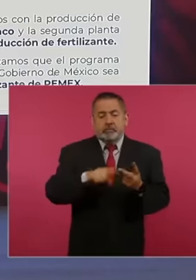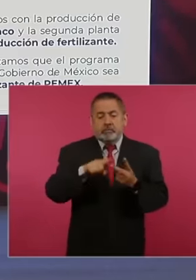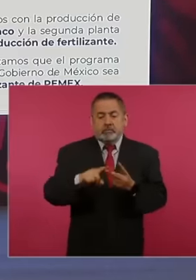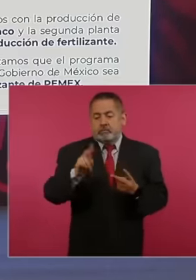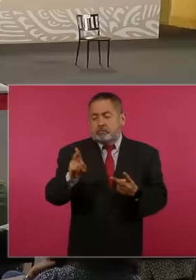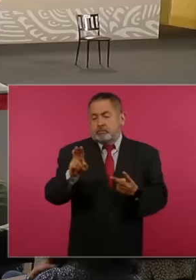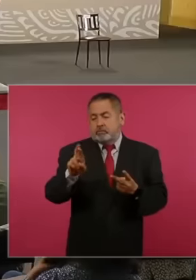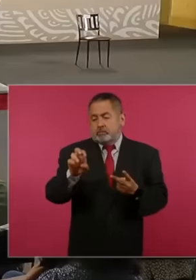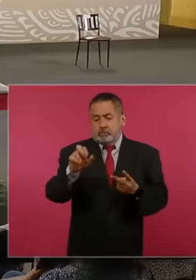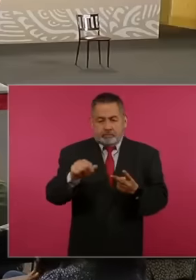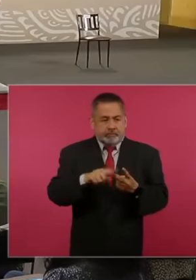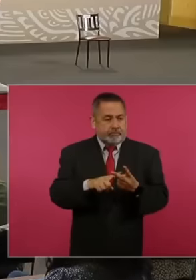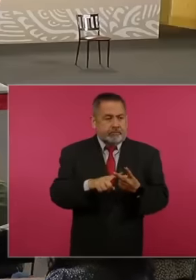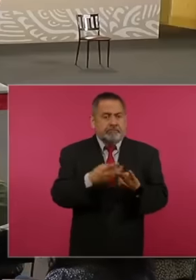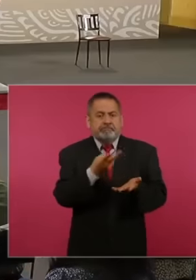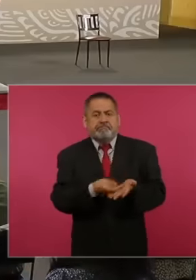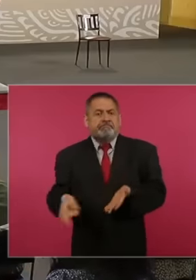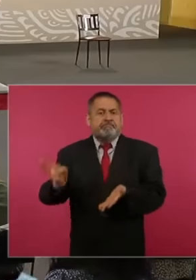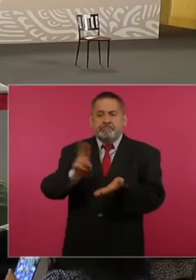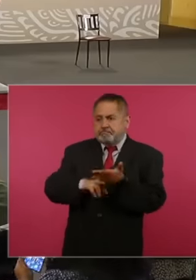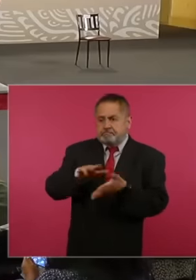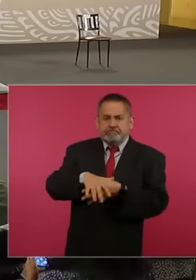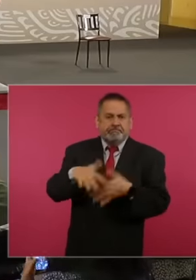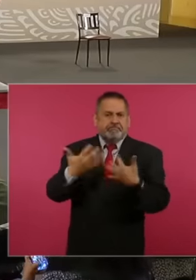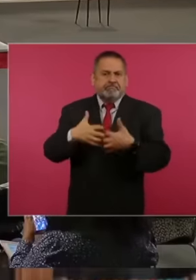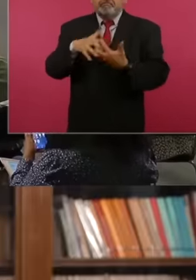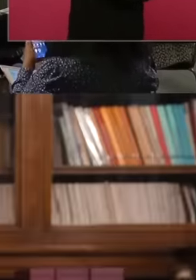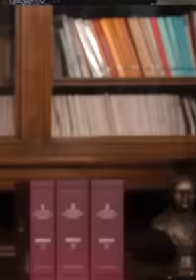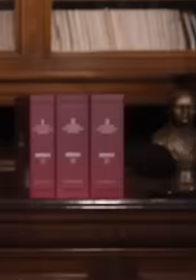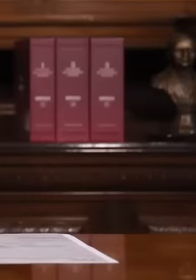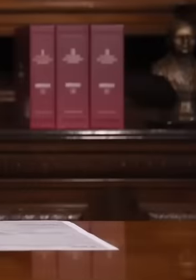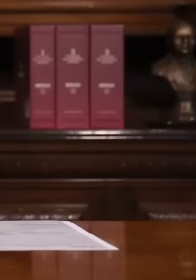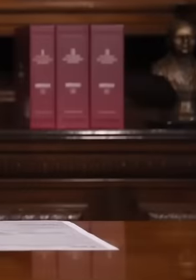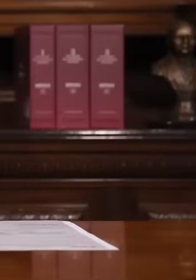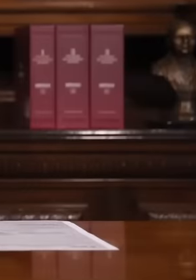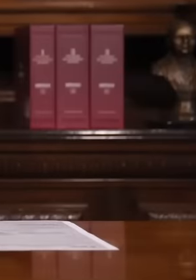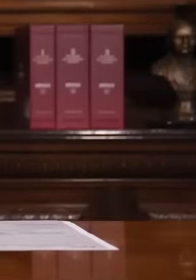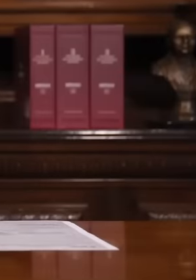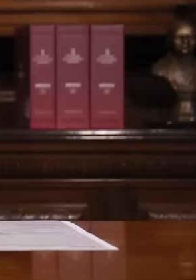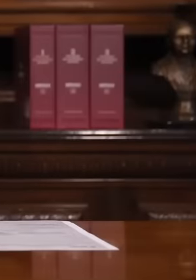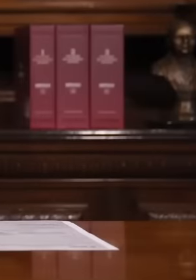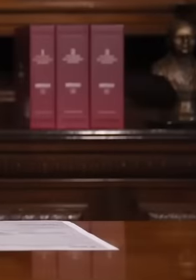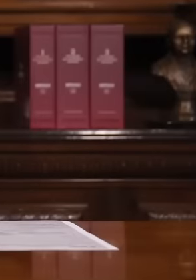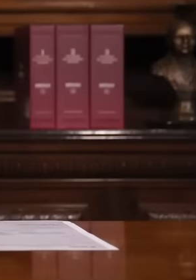the director of Pemex carried out a thorough review of the employment contracts of these